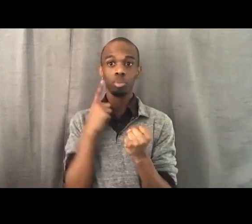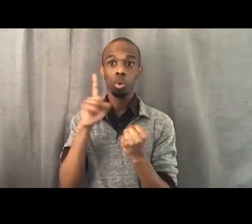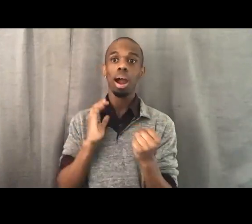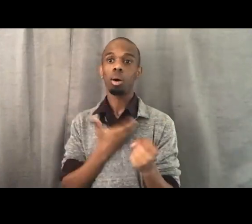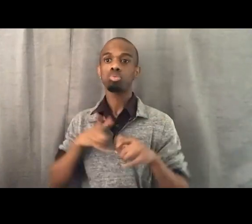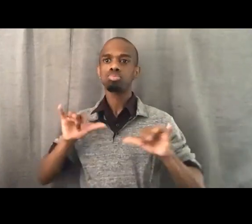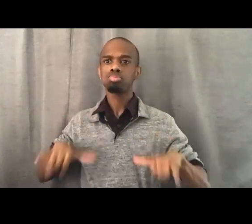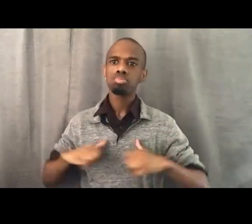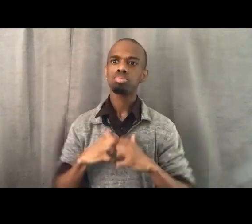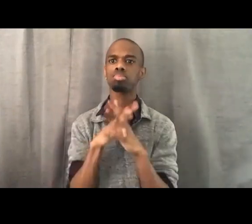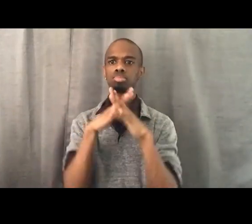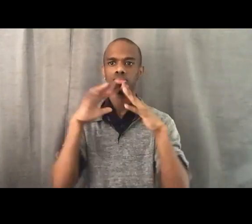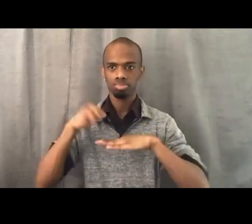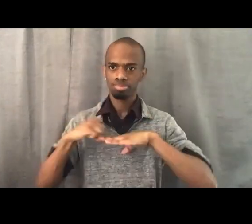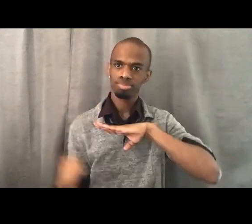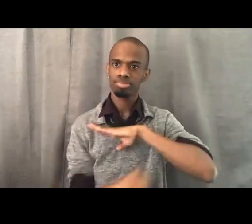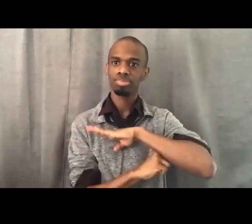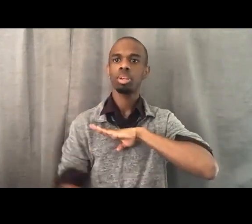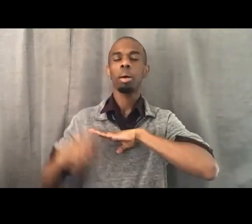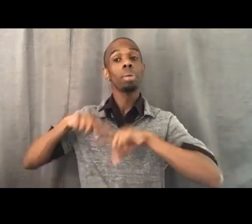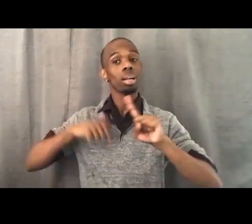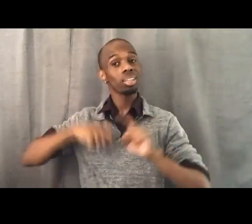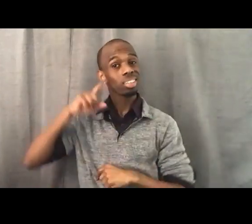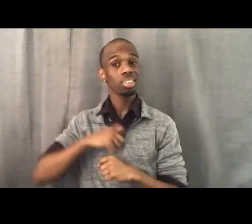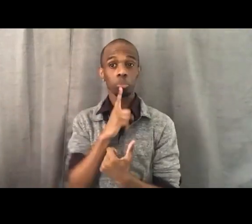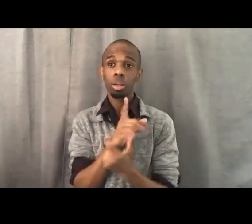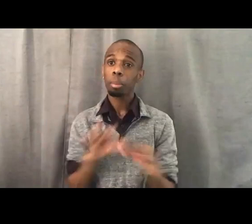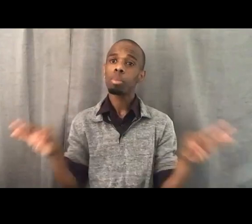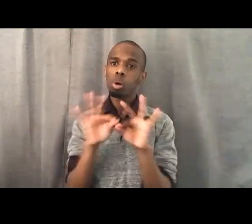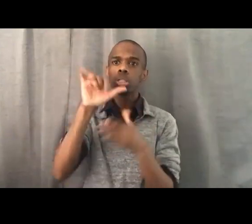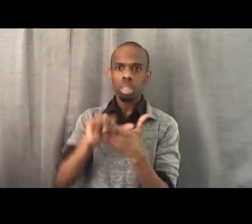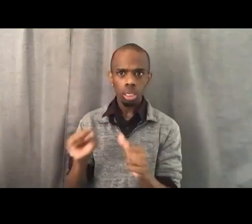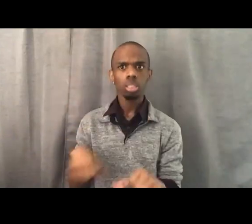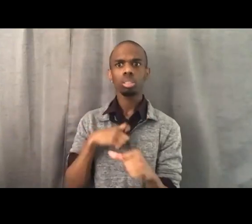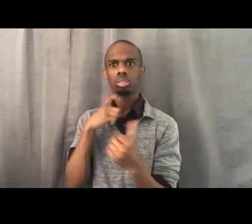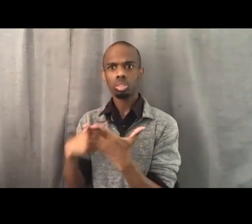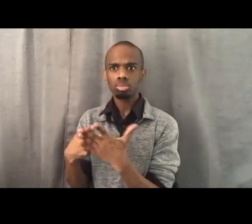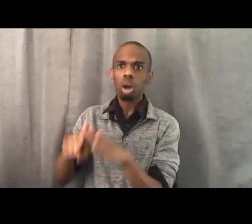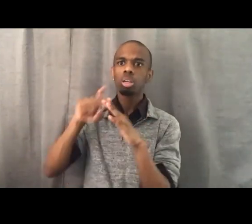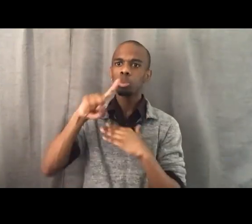and can really lead us into a conversation around how we give resources.